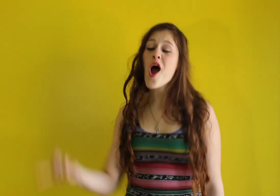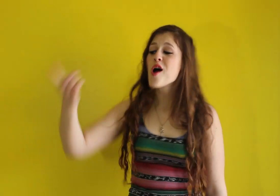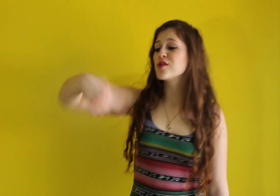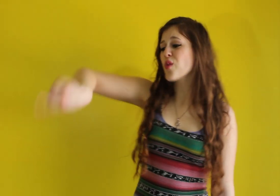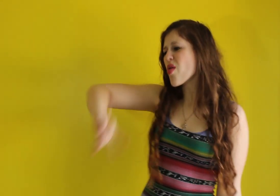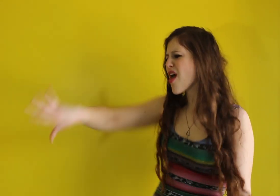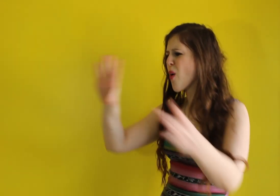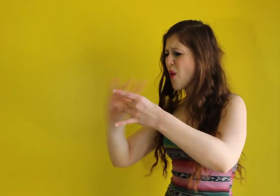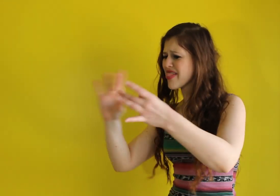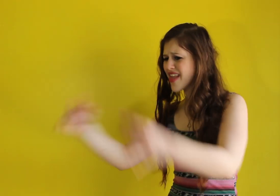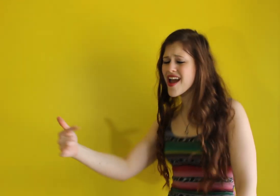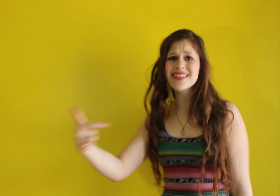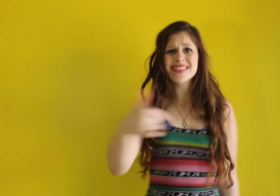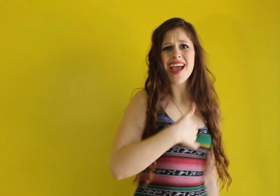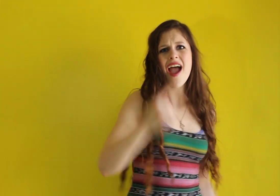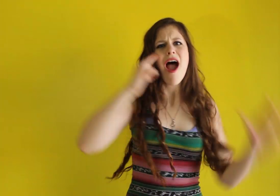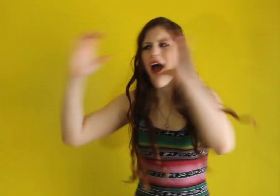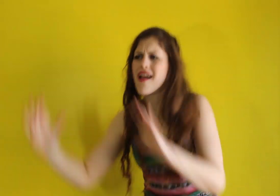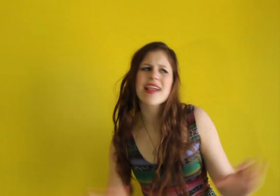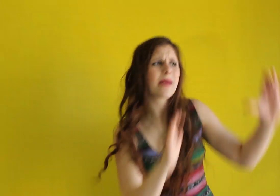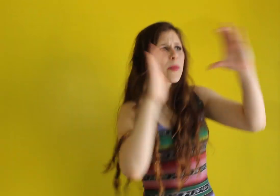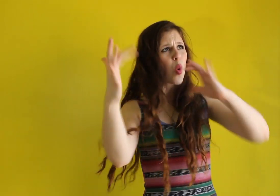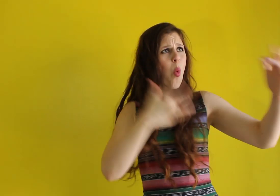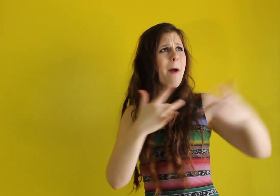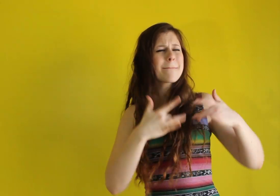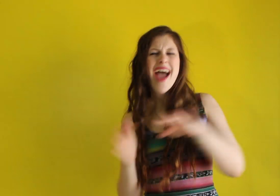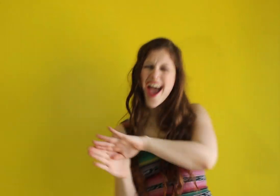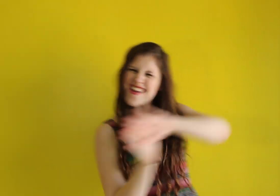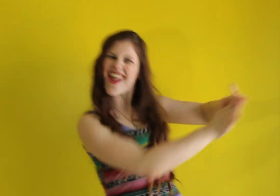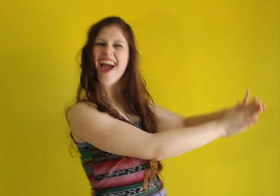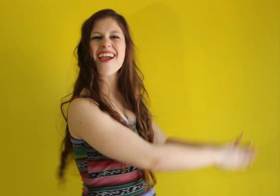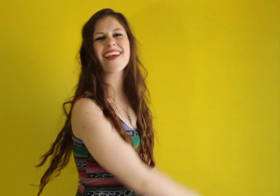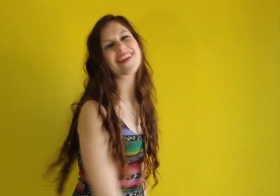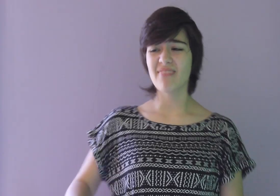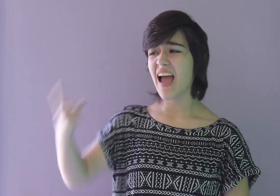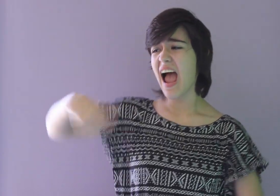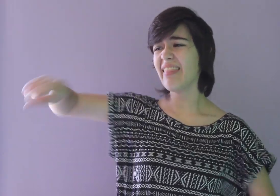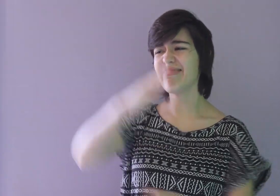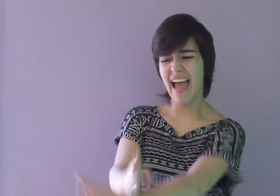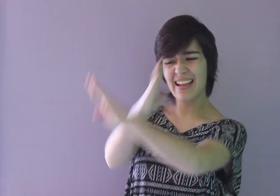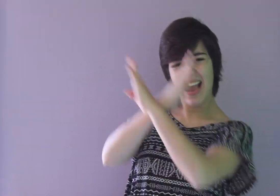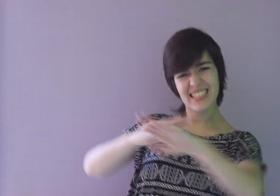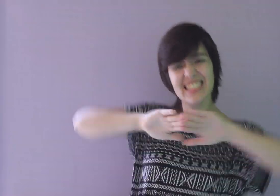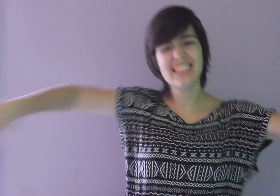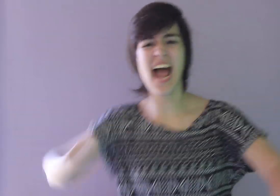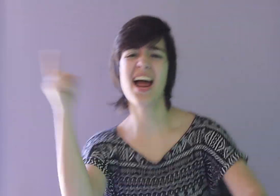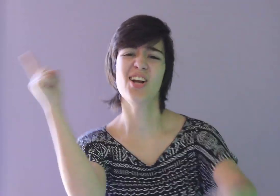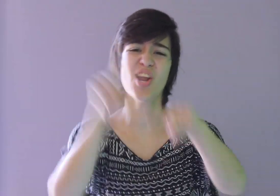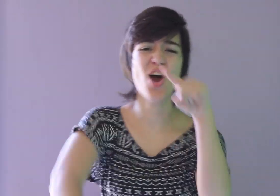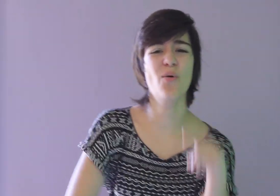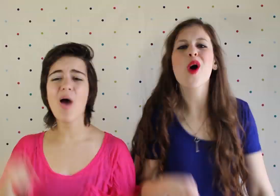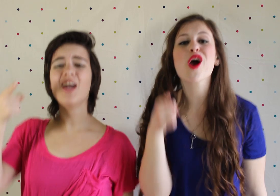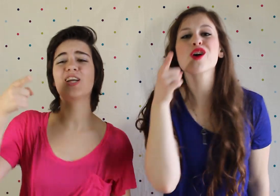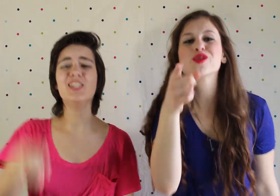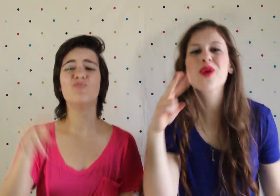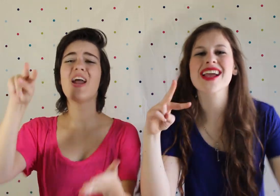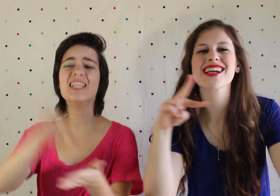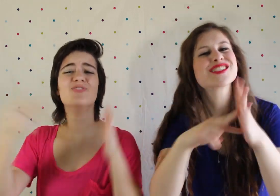Don't let what they say keep you up at night and they can't detain you, cause wings are